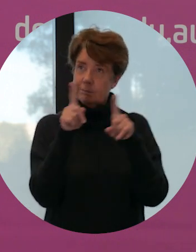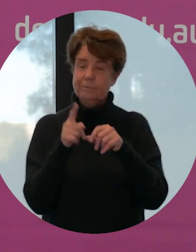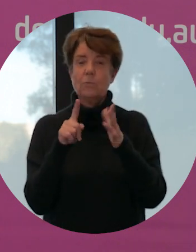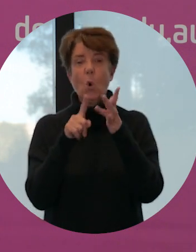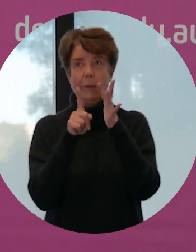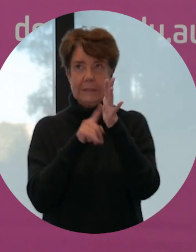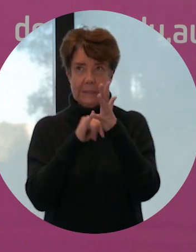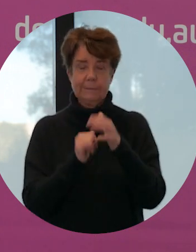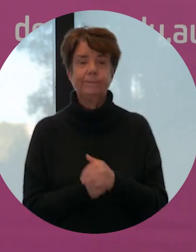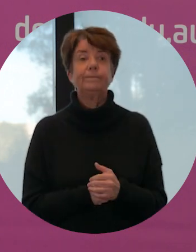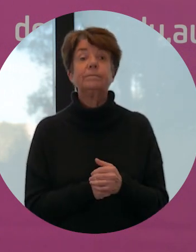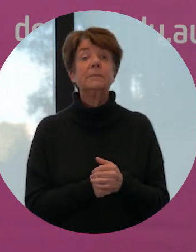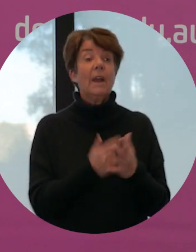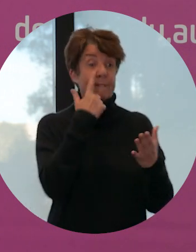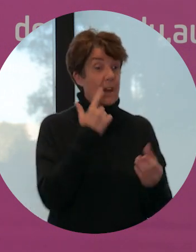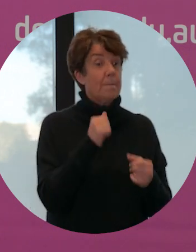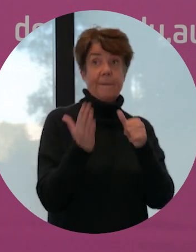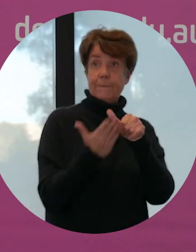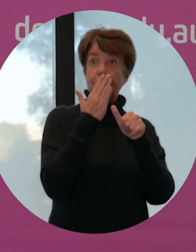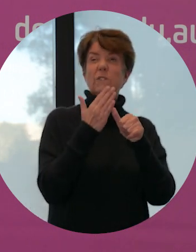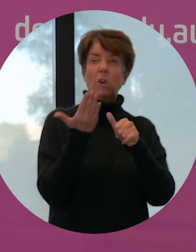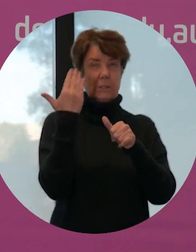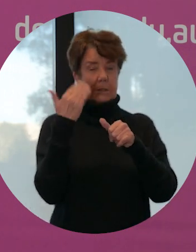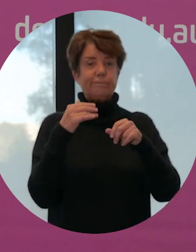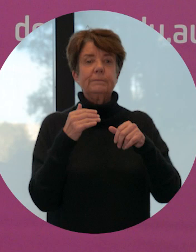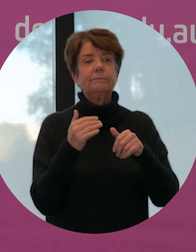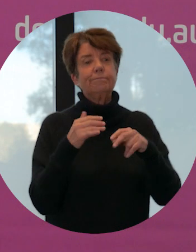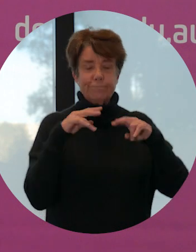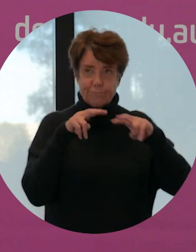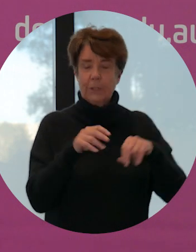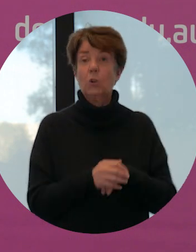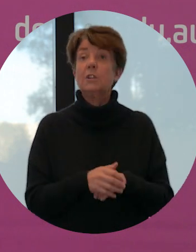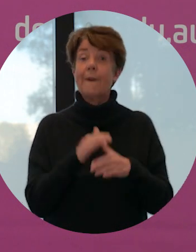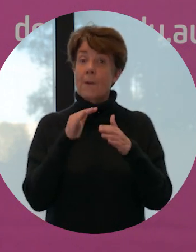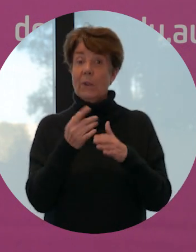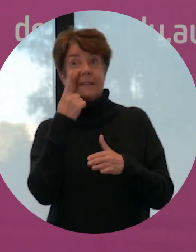From the findings of my first study we now know these essential oils are potent